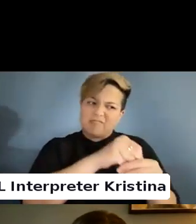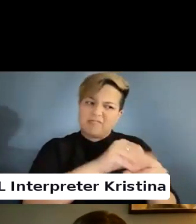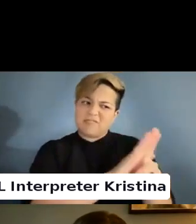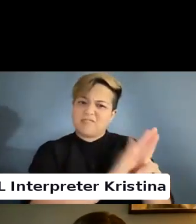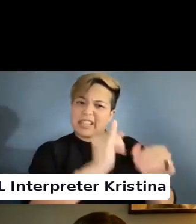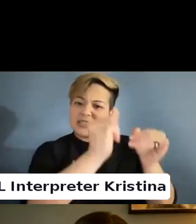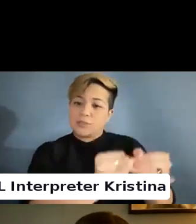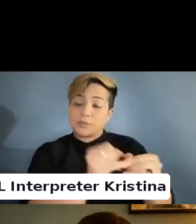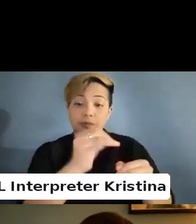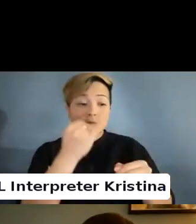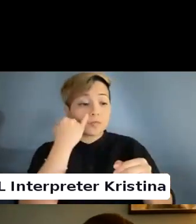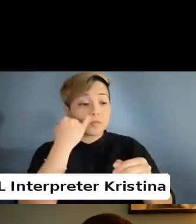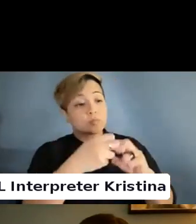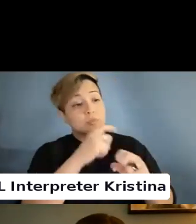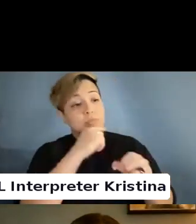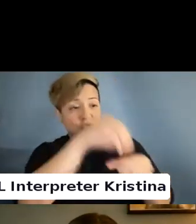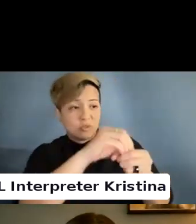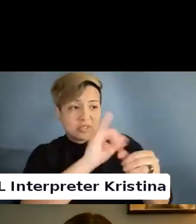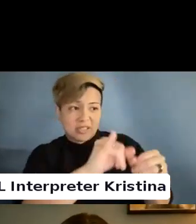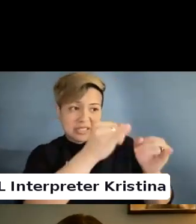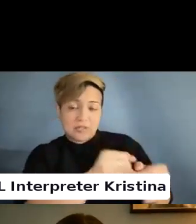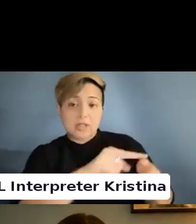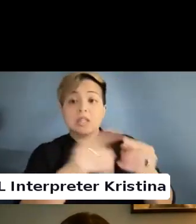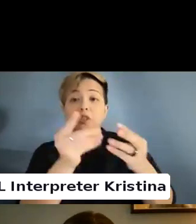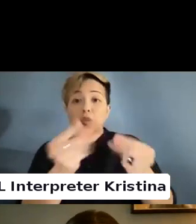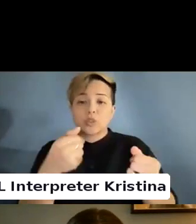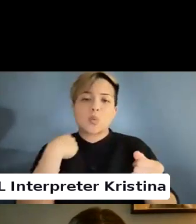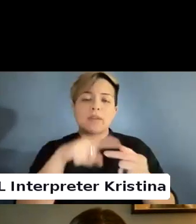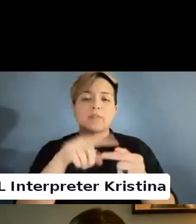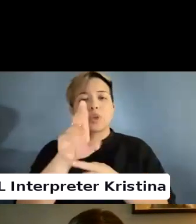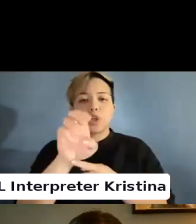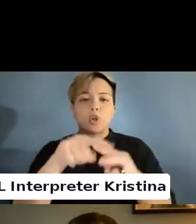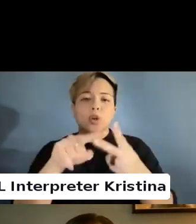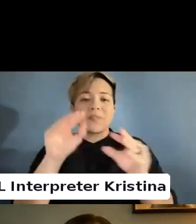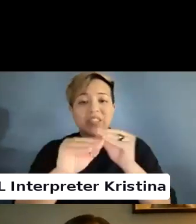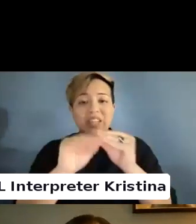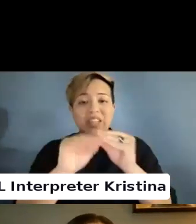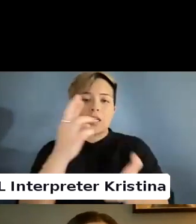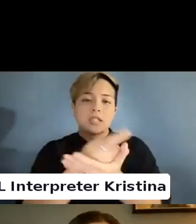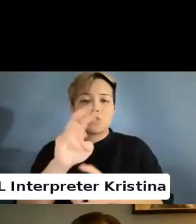So if the problem is internal then the solution is, we need to rehabilitate whereas a social